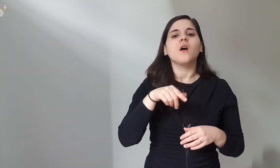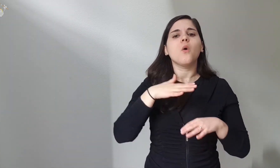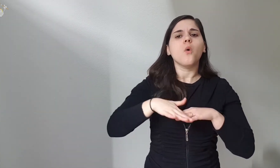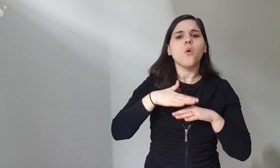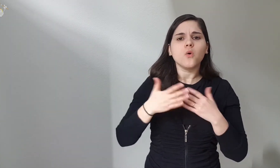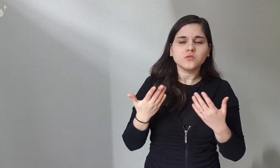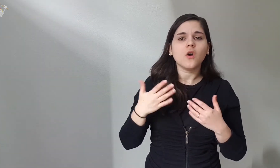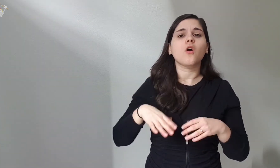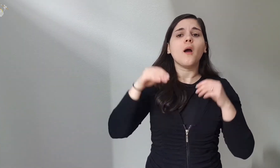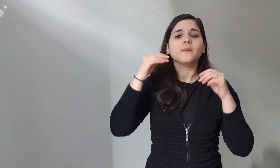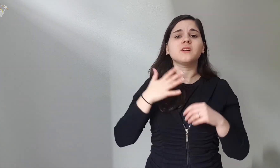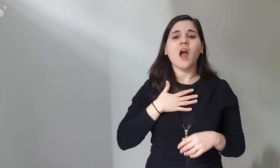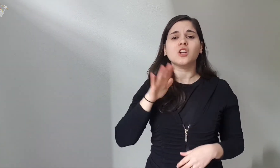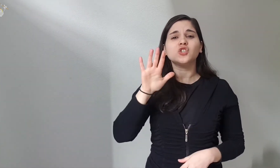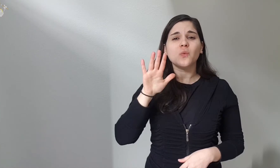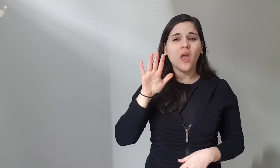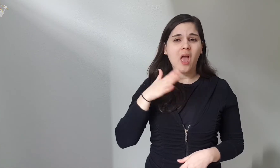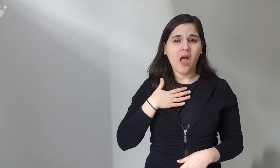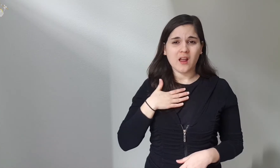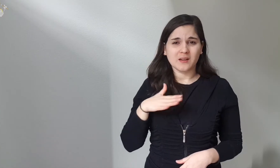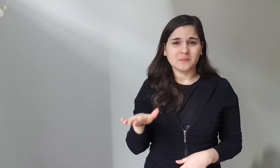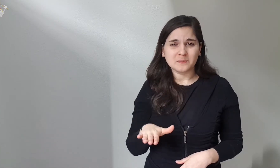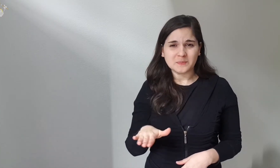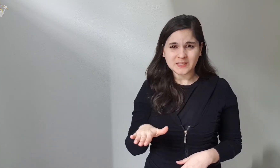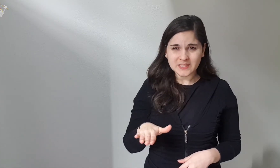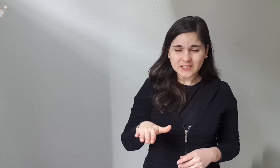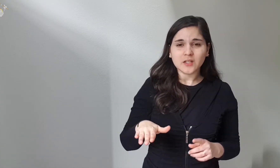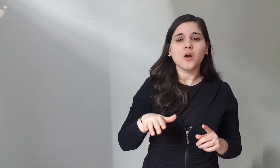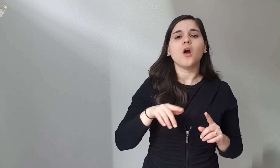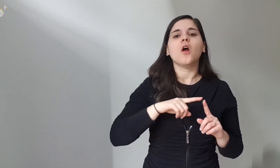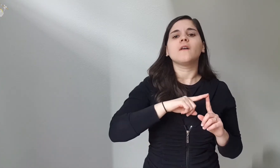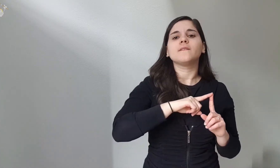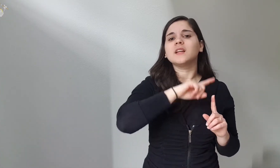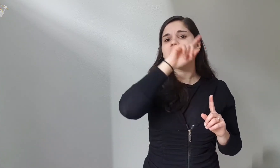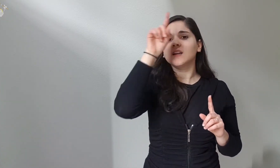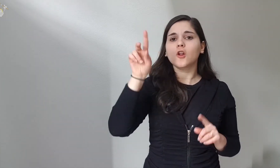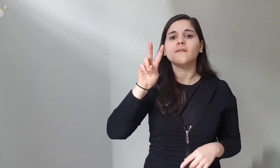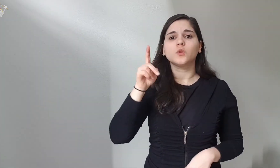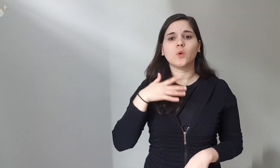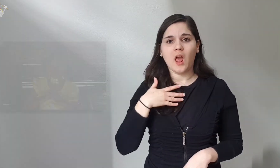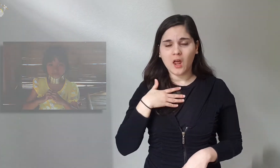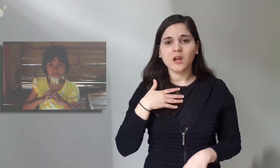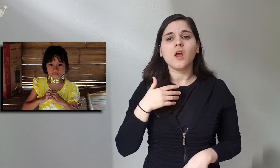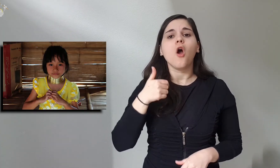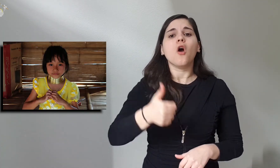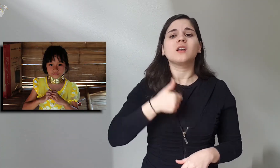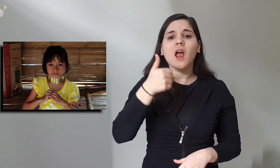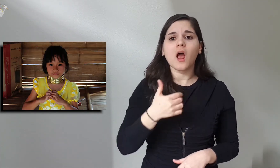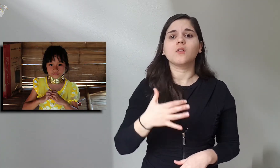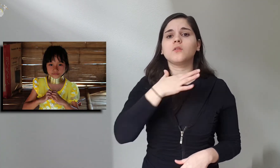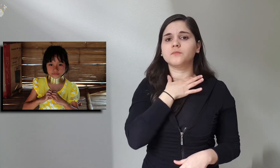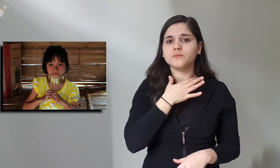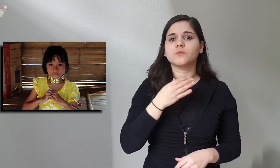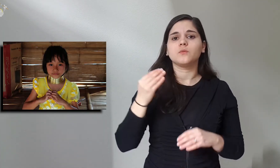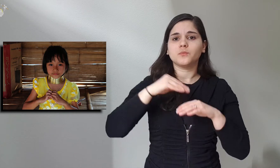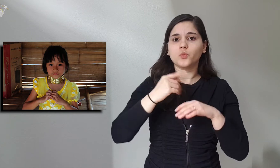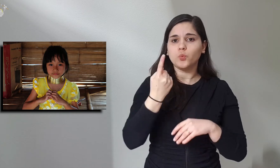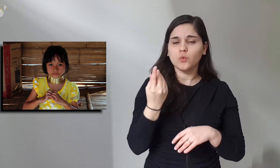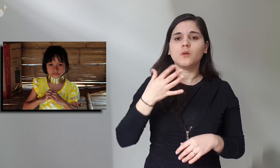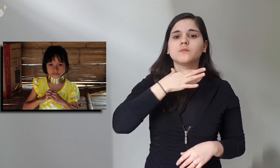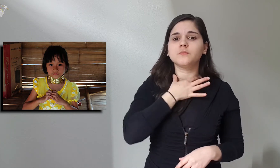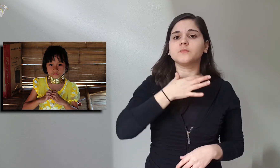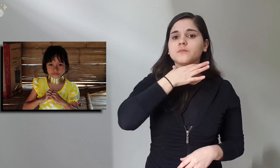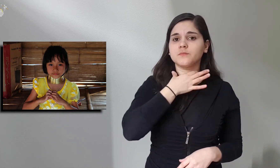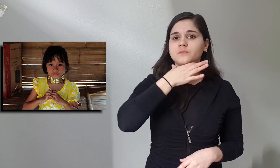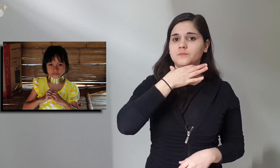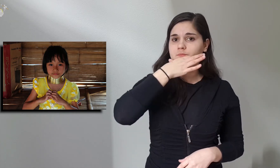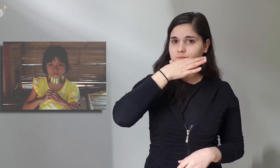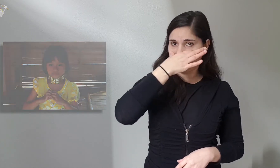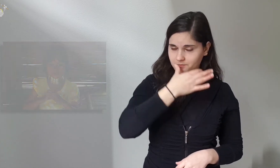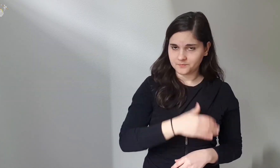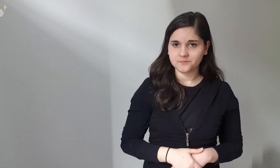They are brought from the tender age of 5 up to 21, one is added every year.